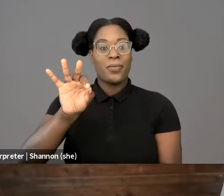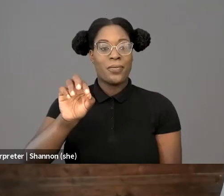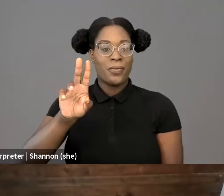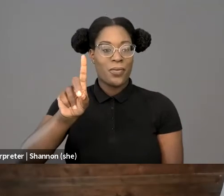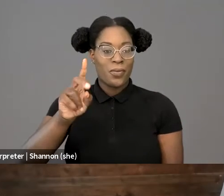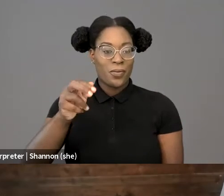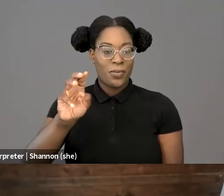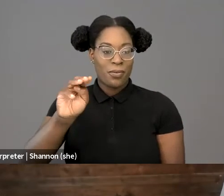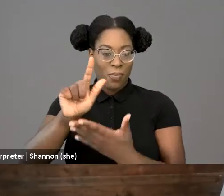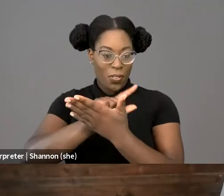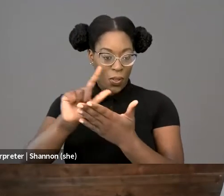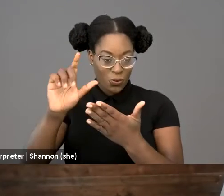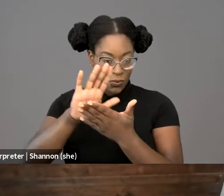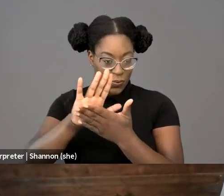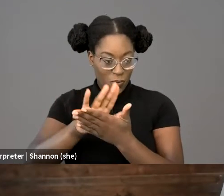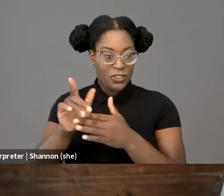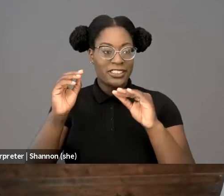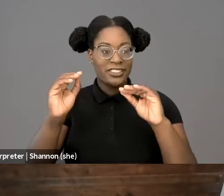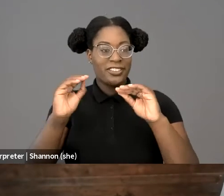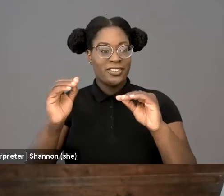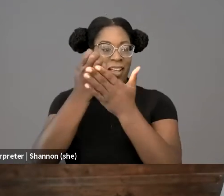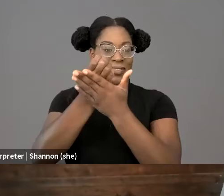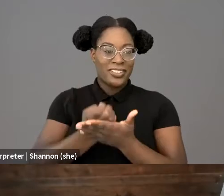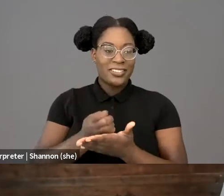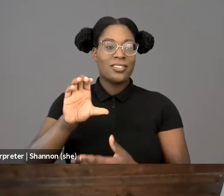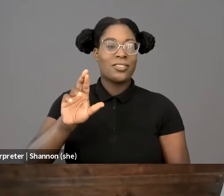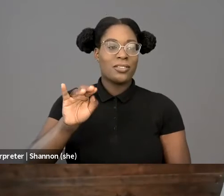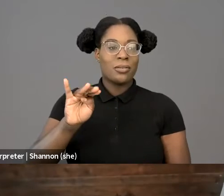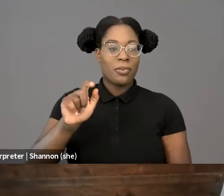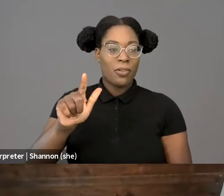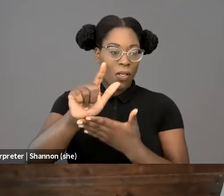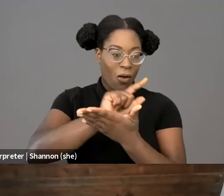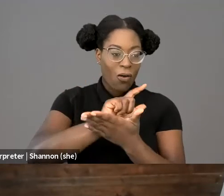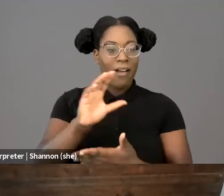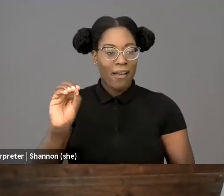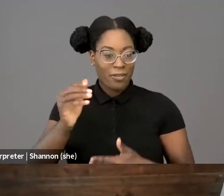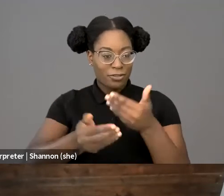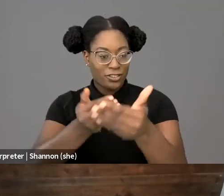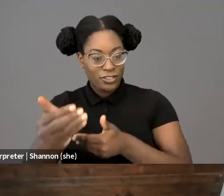criminal law and criminal procedure. He's also Director of the Center on Race Law and Justice.